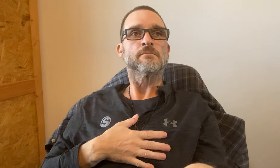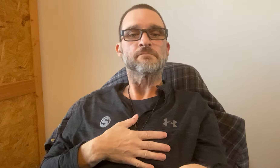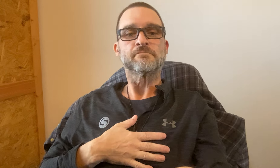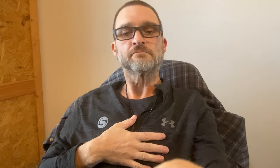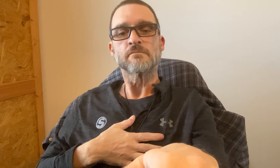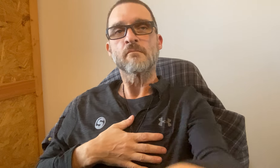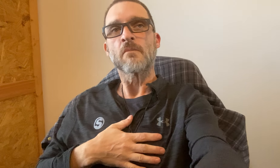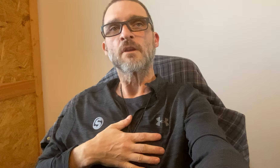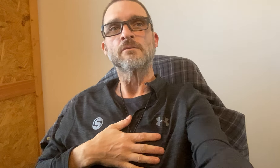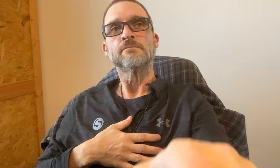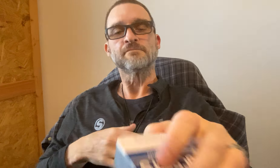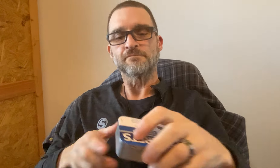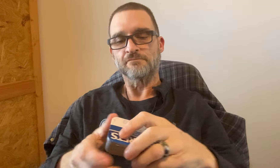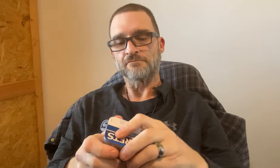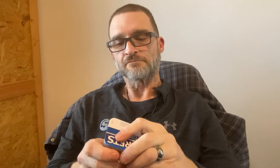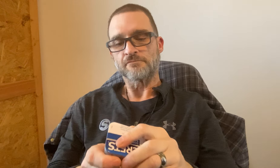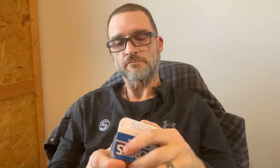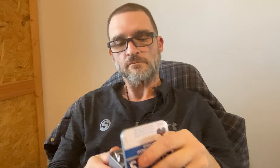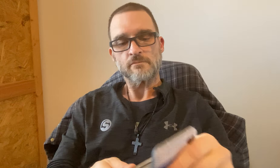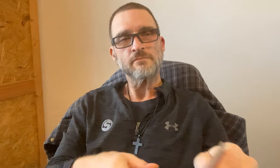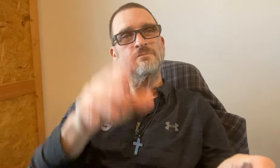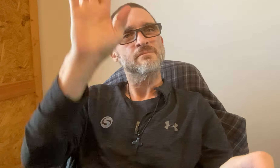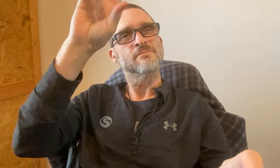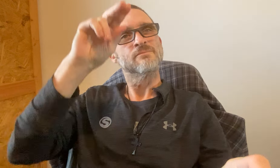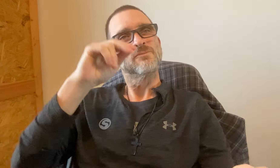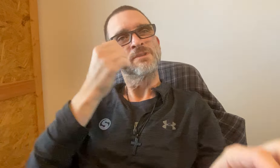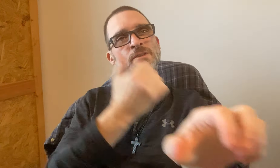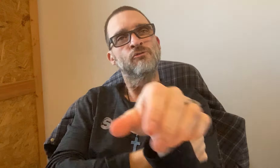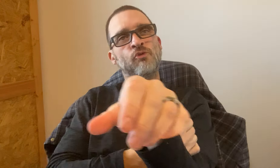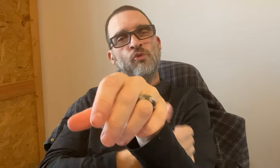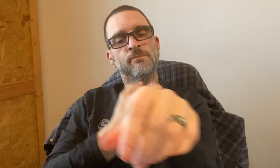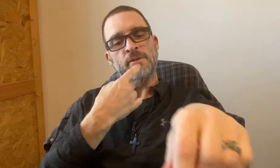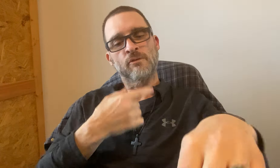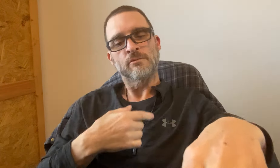One moment, Excuse me. . . . *coughing*